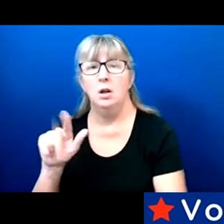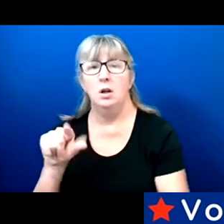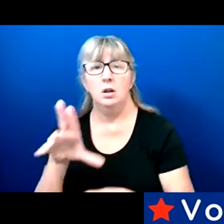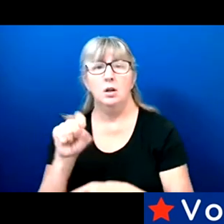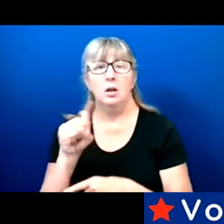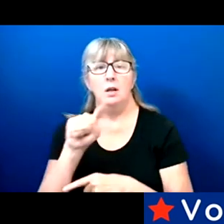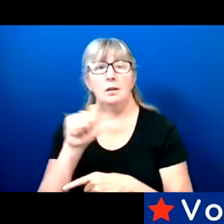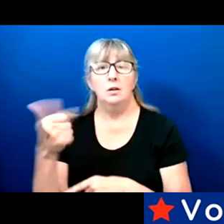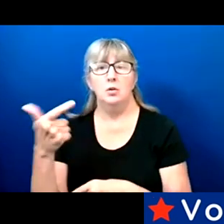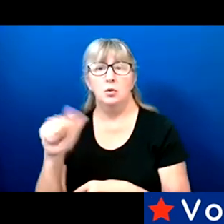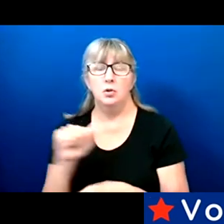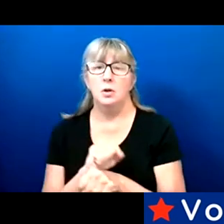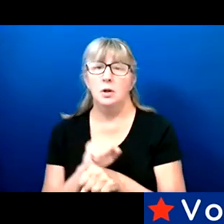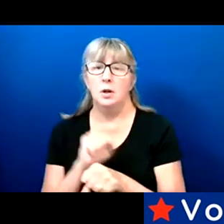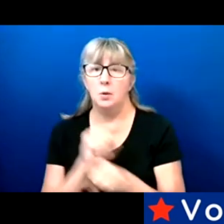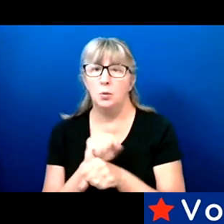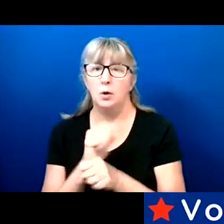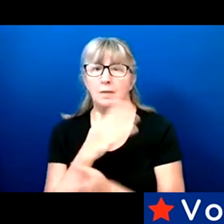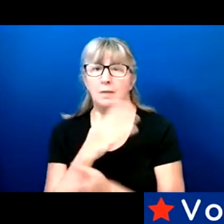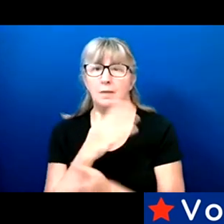option Center for Independent Living.